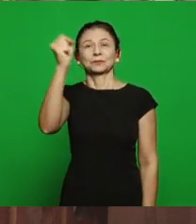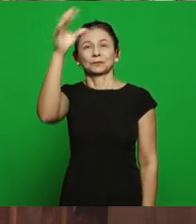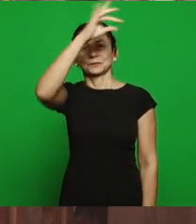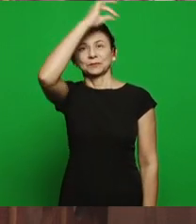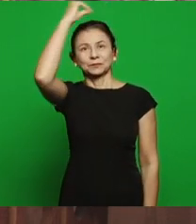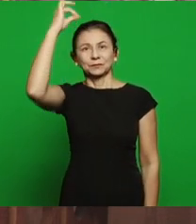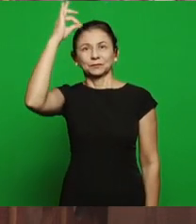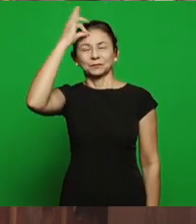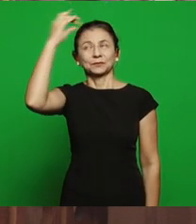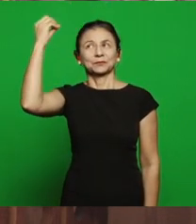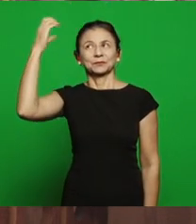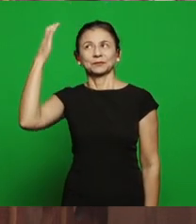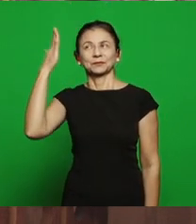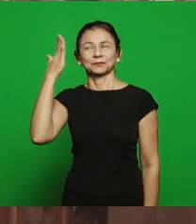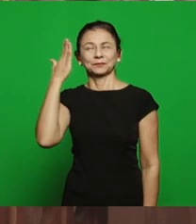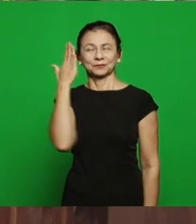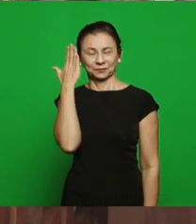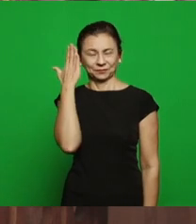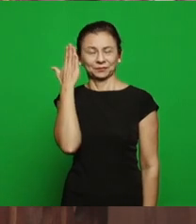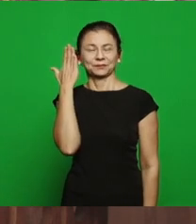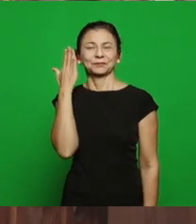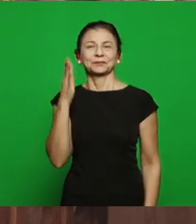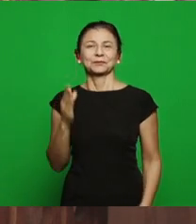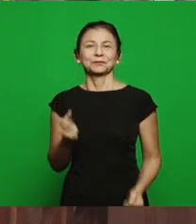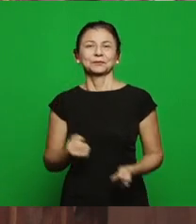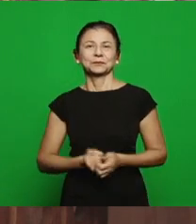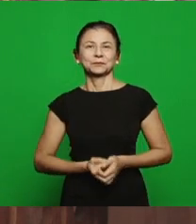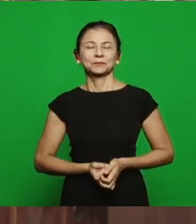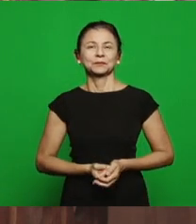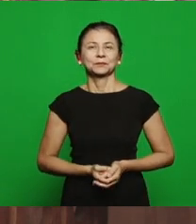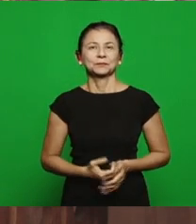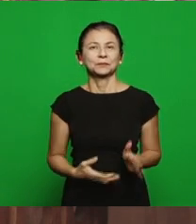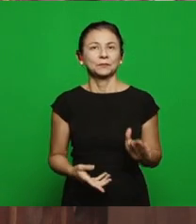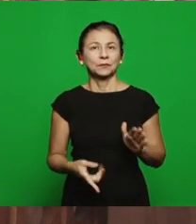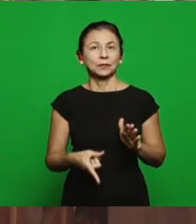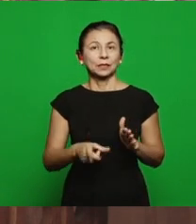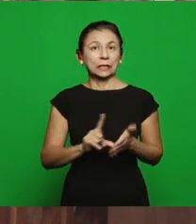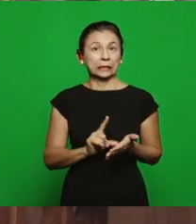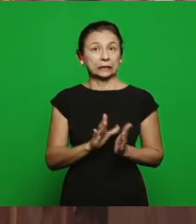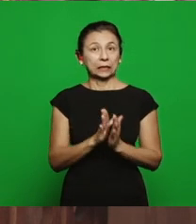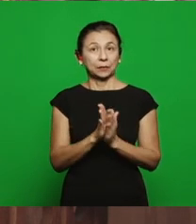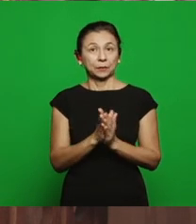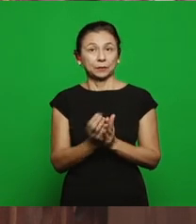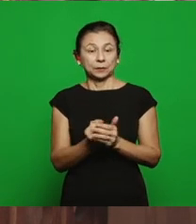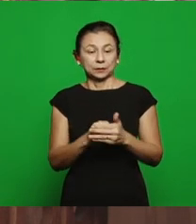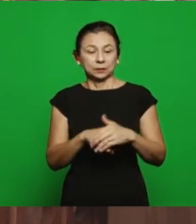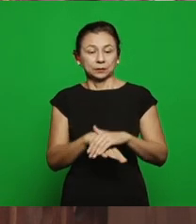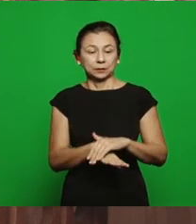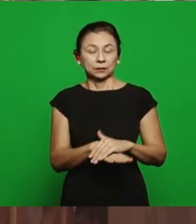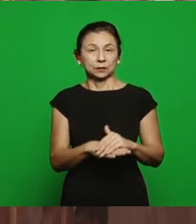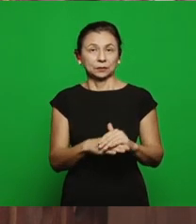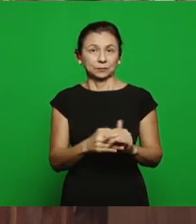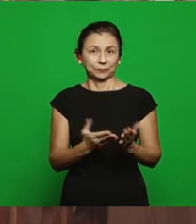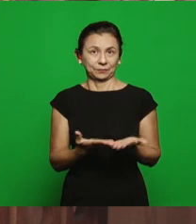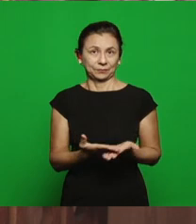was hiding in the treasure that was in the field of men’s interests, the word is